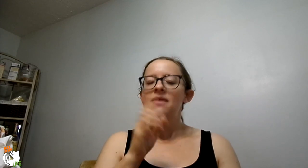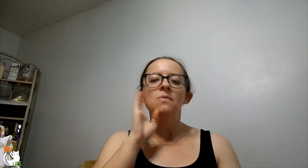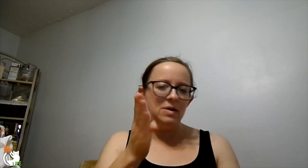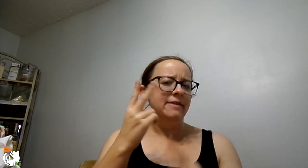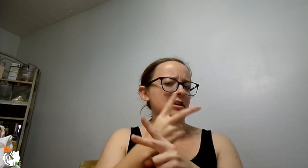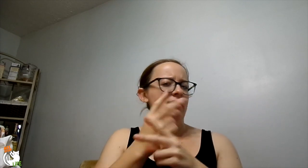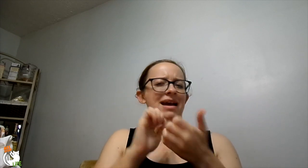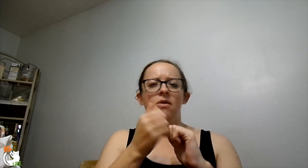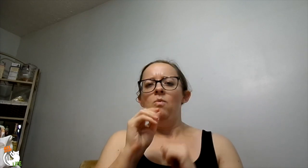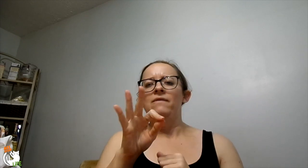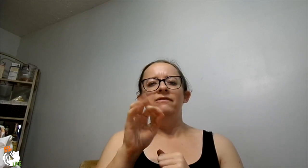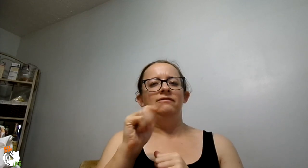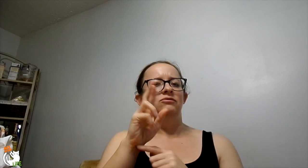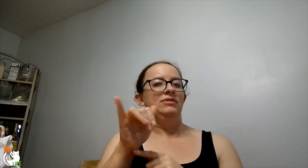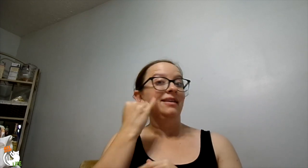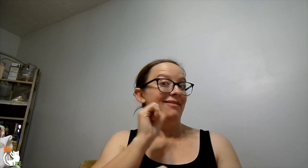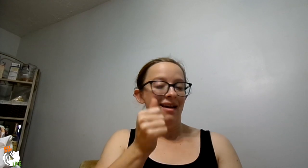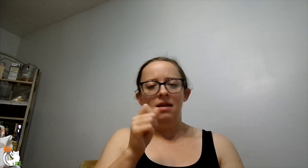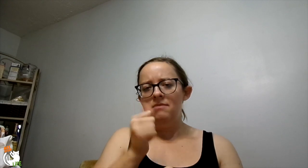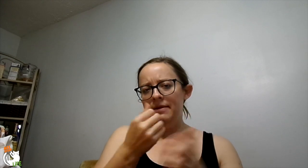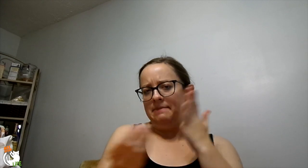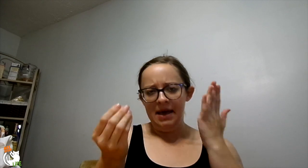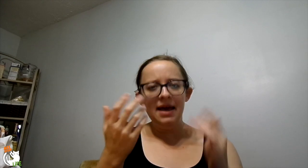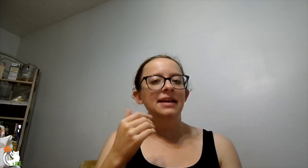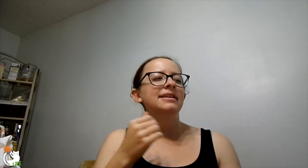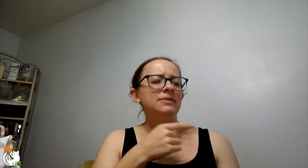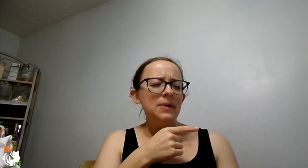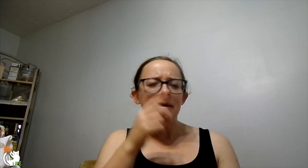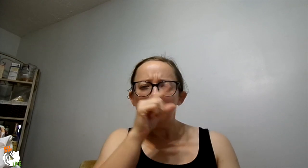So I was like I am going to figure out how to get the tray off. If not, I won't buy it.